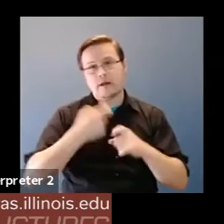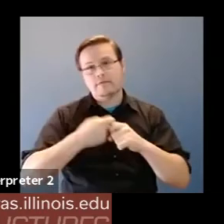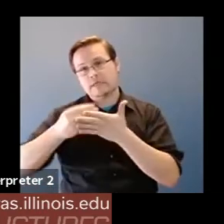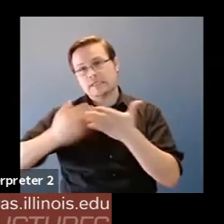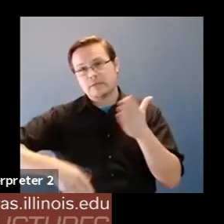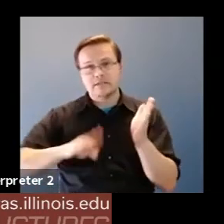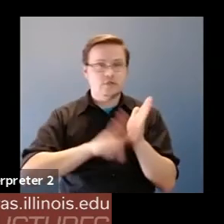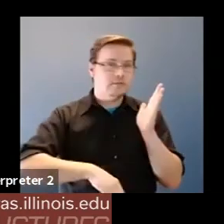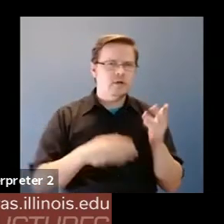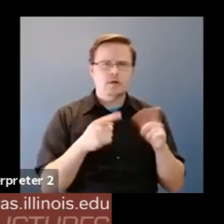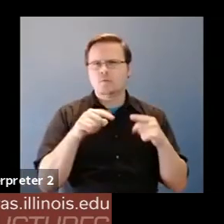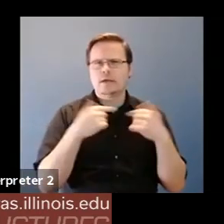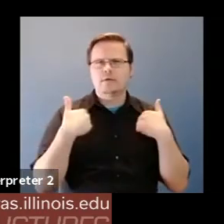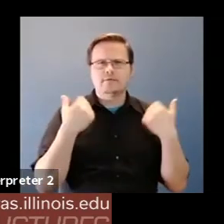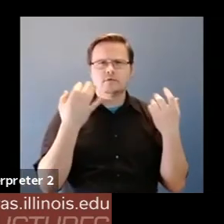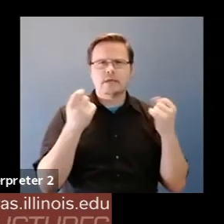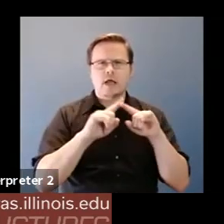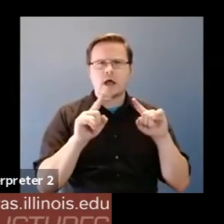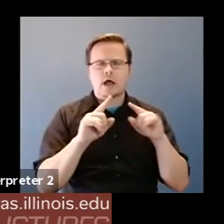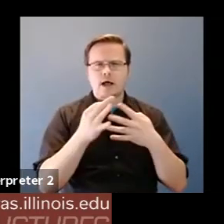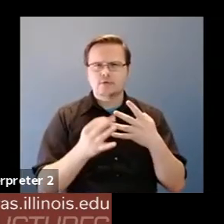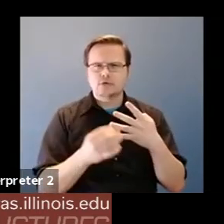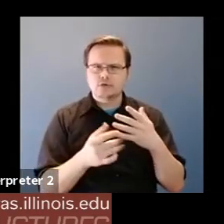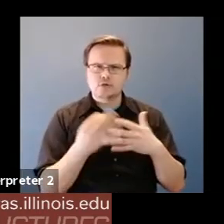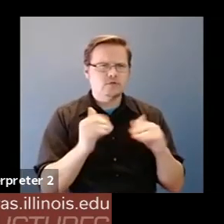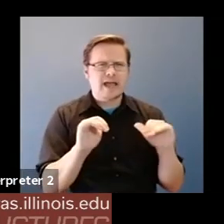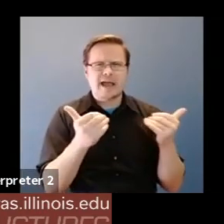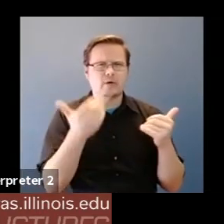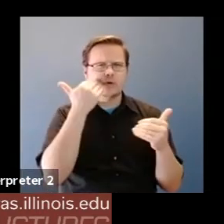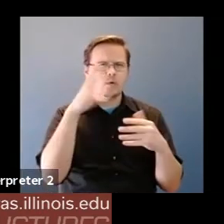Karrie Karahalios: When you have so many options to choose from, how do you choose what to ask, or what to present.